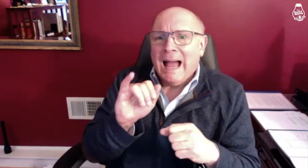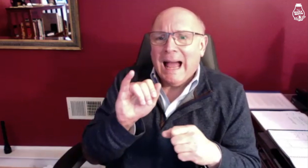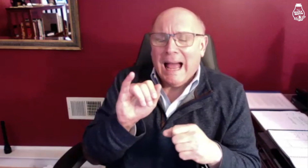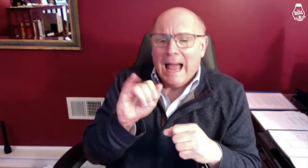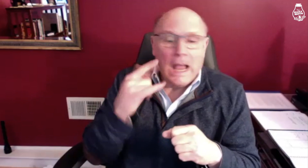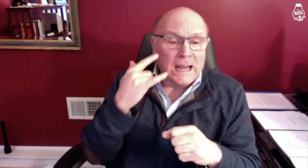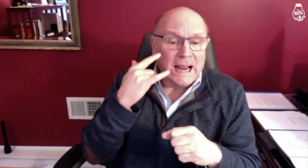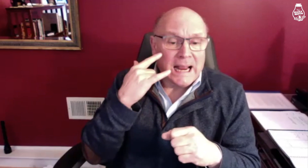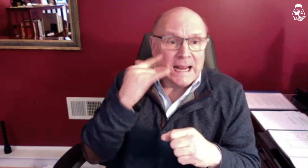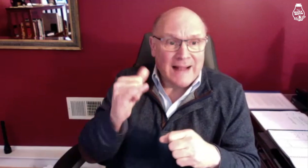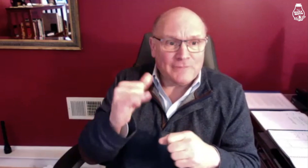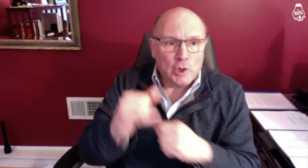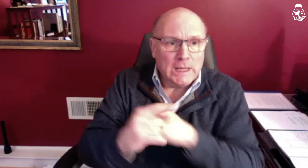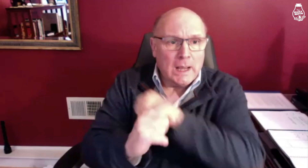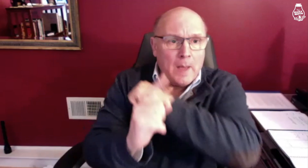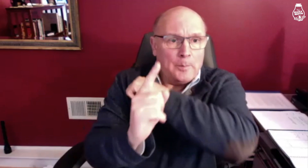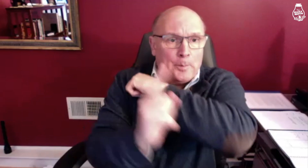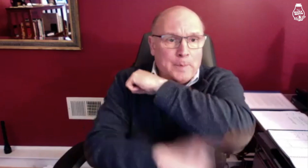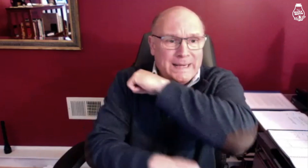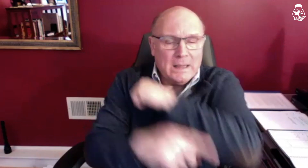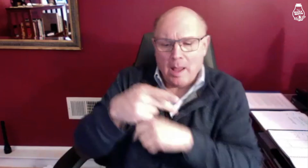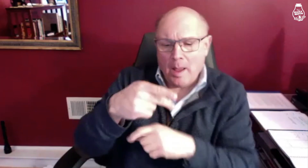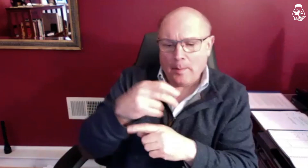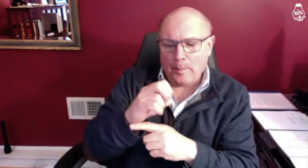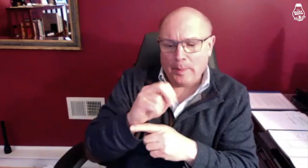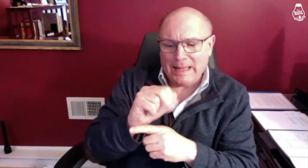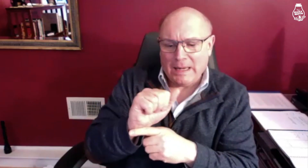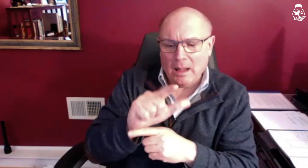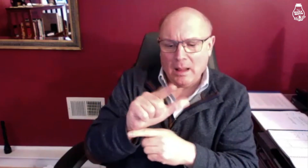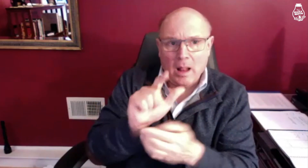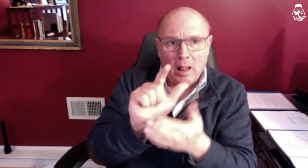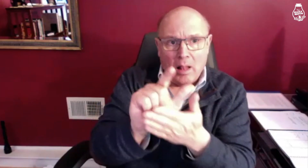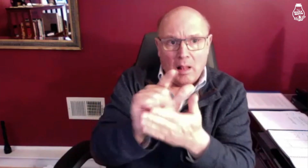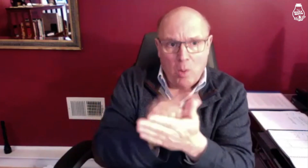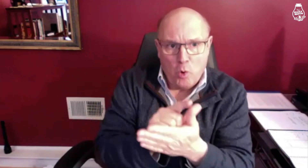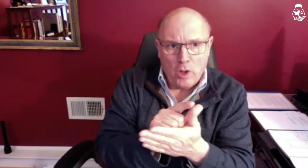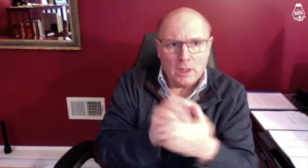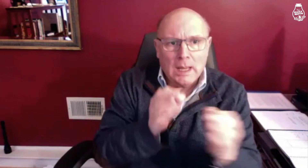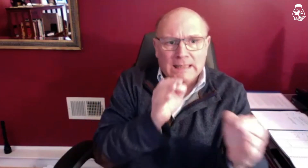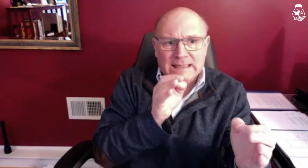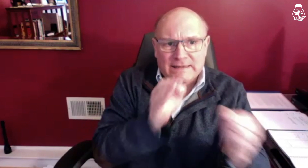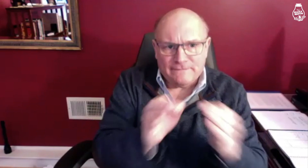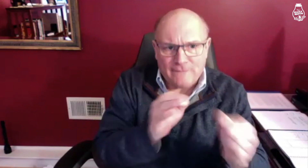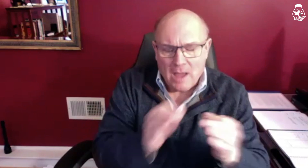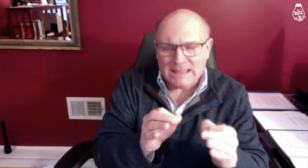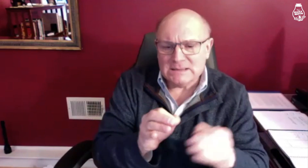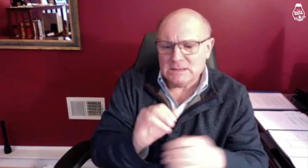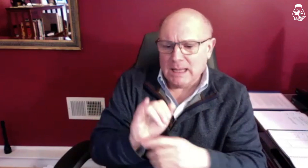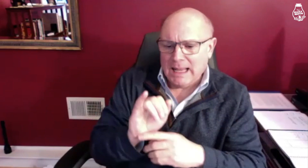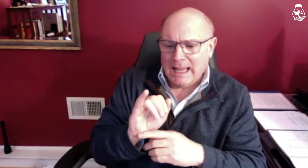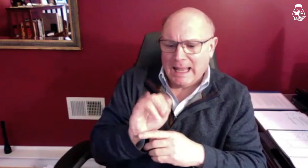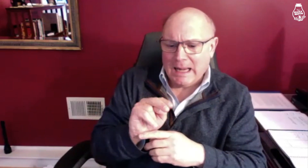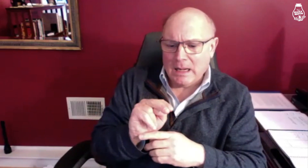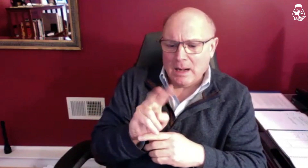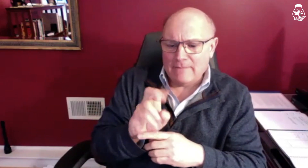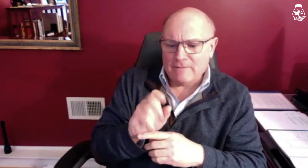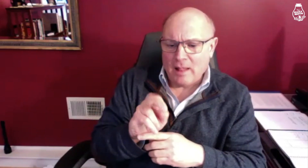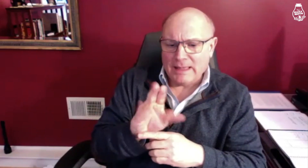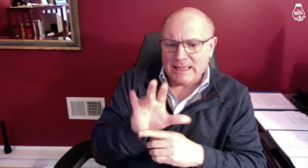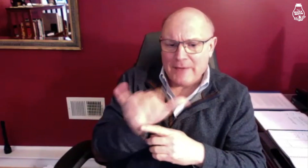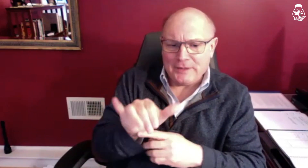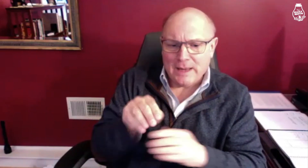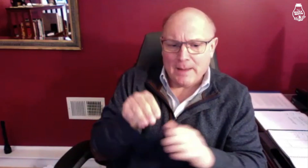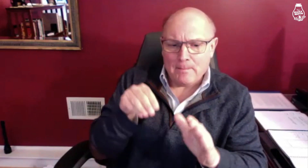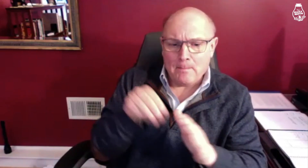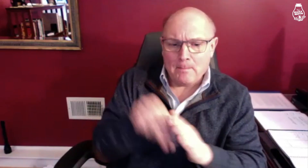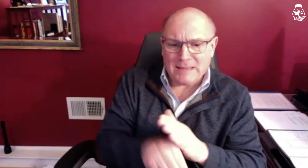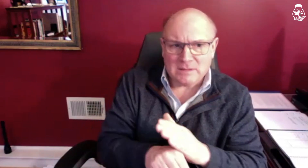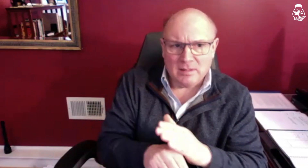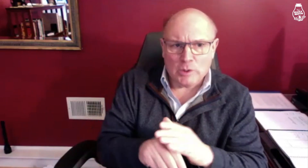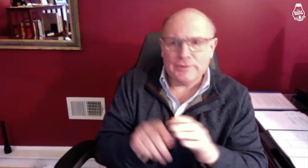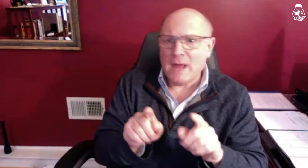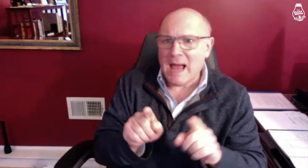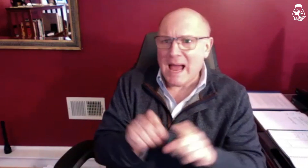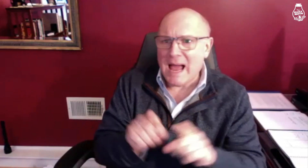The California penal code defines involuntary manslaughter